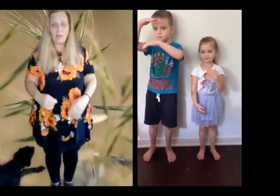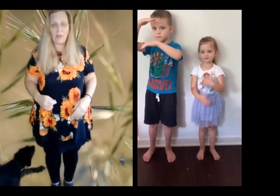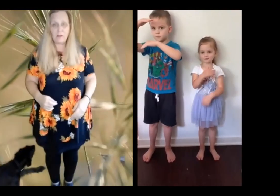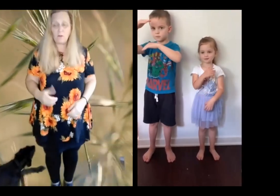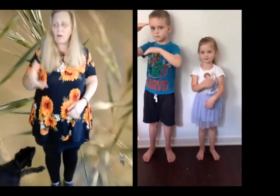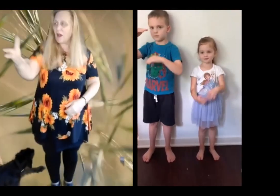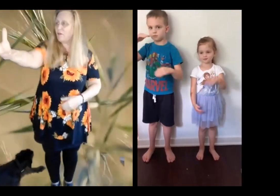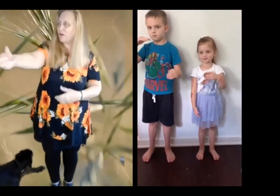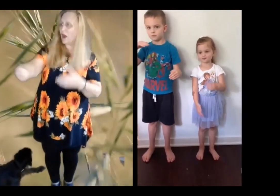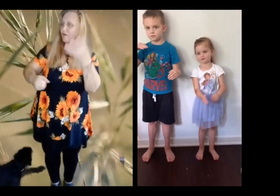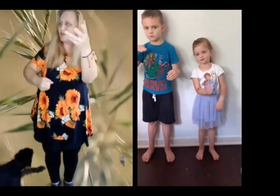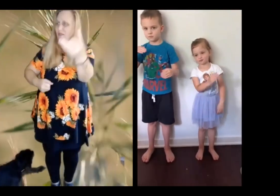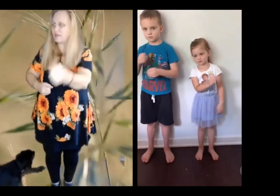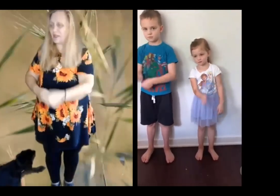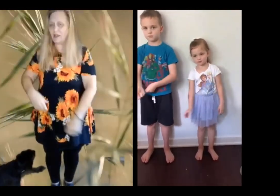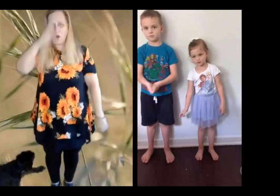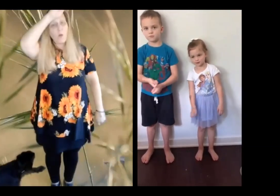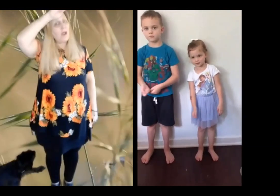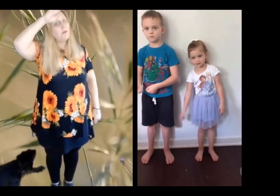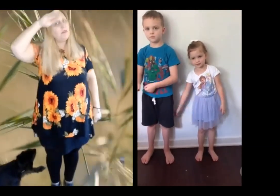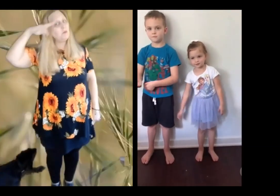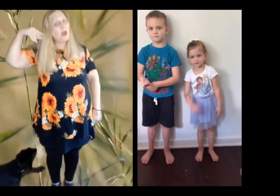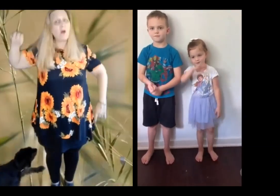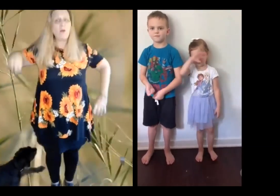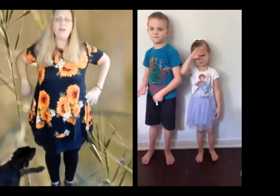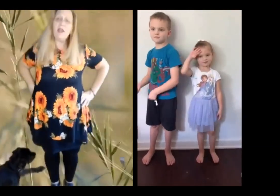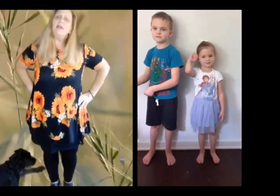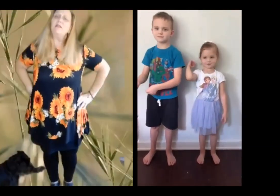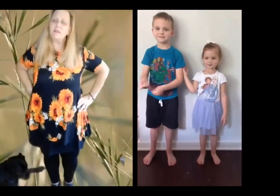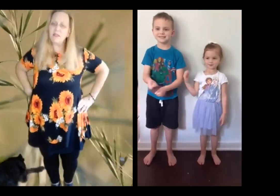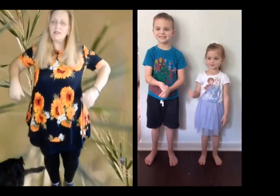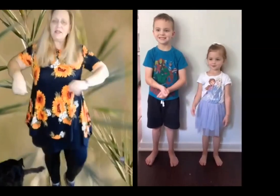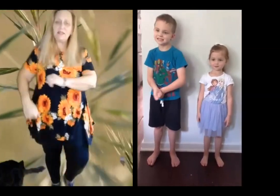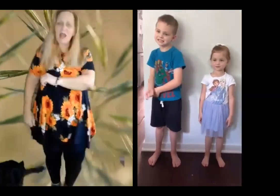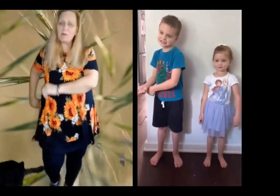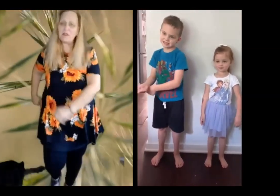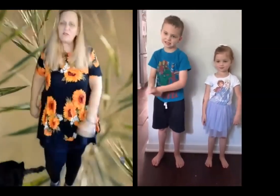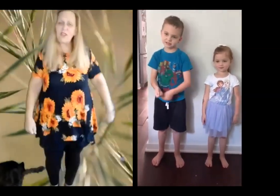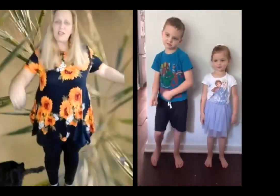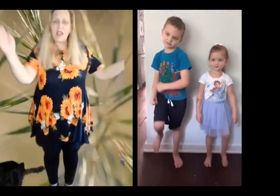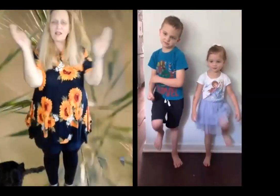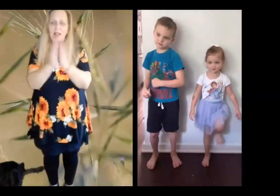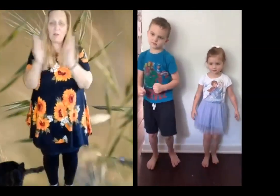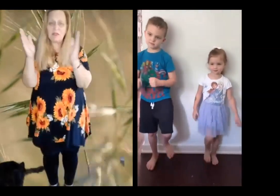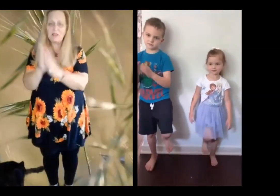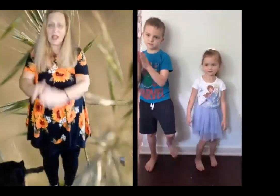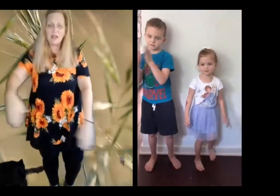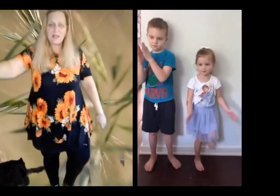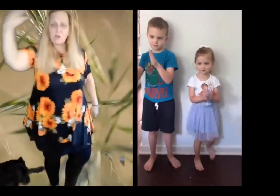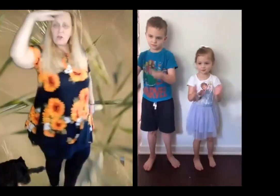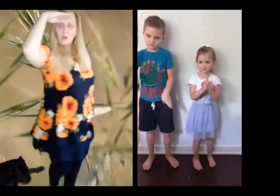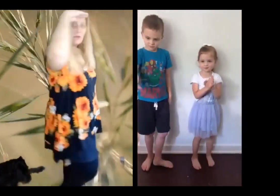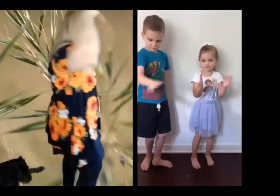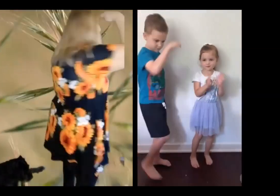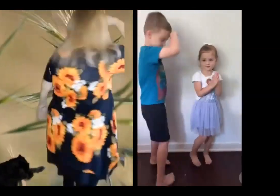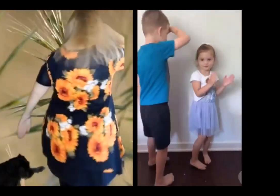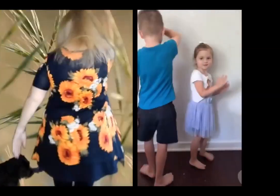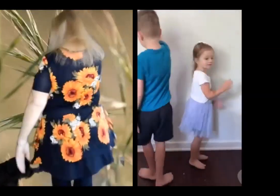Then the farmer harvests the seed. Wipes his brow and takes his ease. then stamps his feet and claps his hands and turns around to view his land. Oats, peas, beans and barley grow. Oats, peas, beans and barley grow.